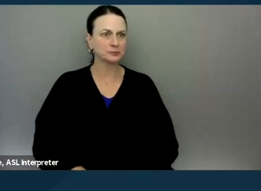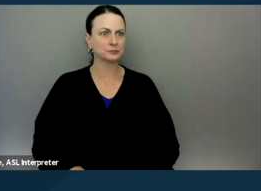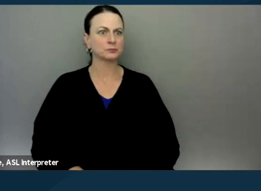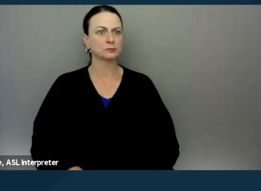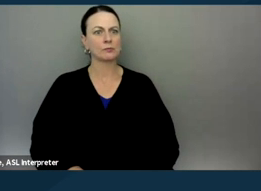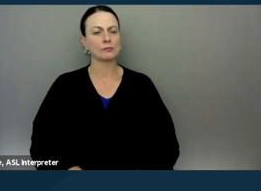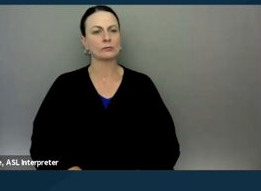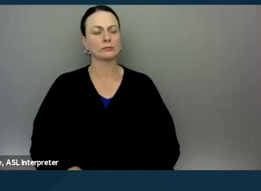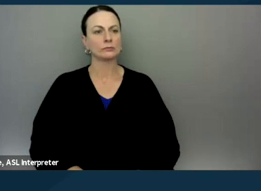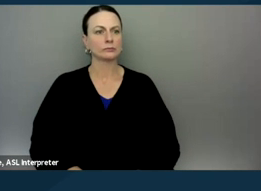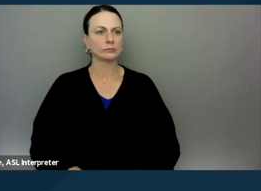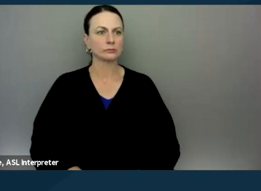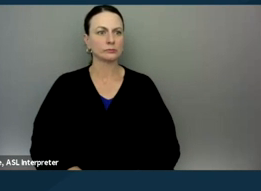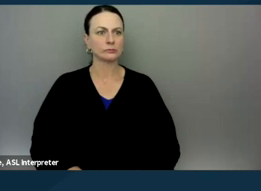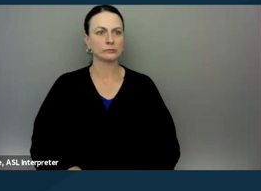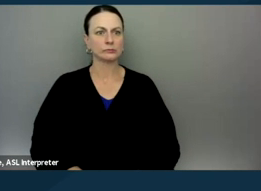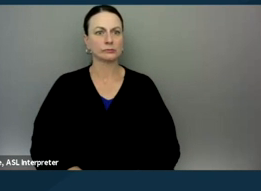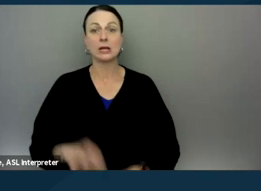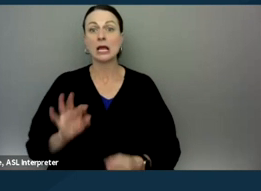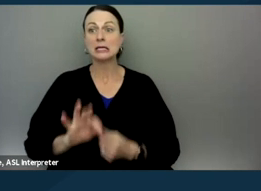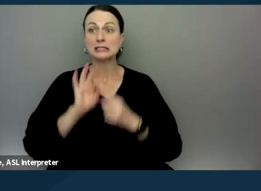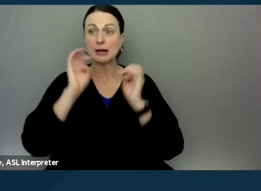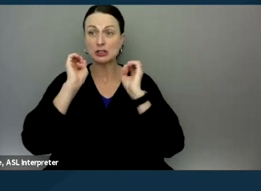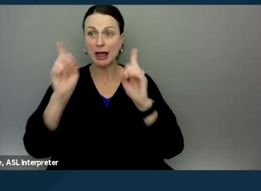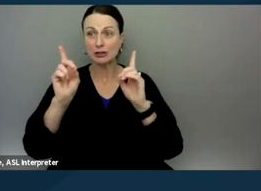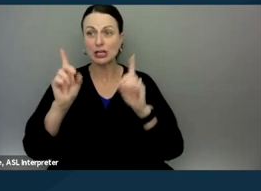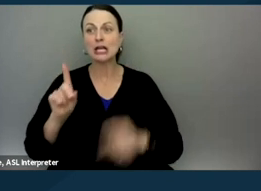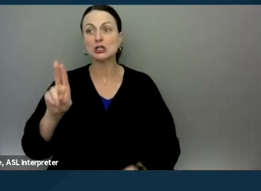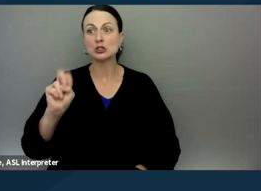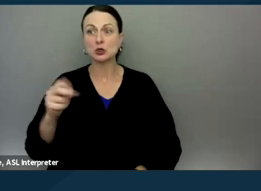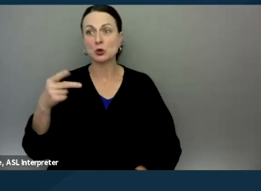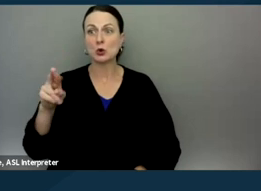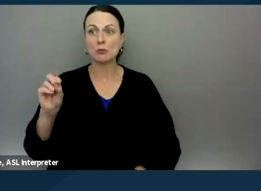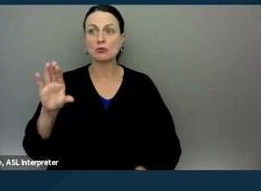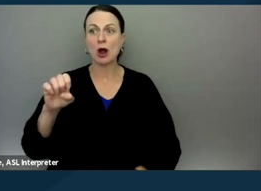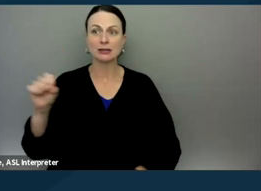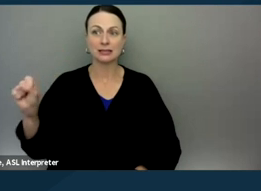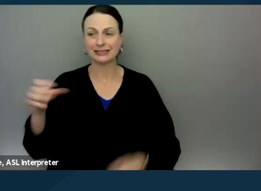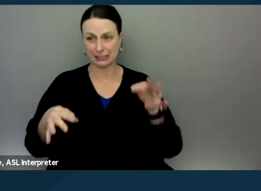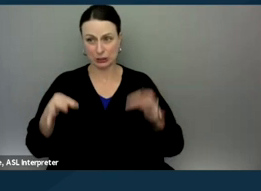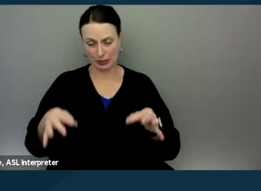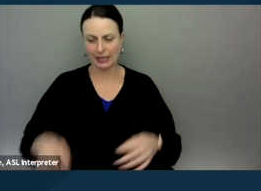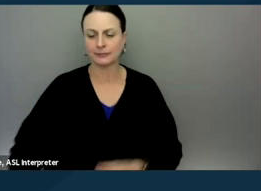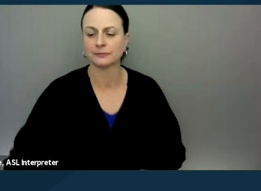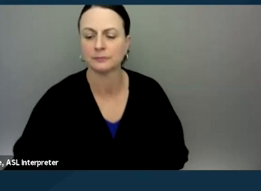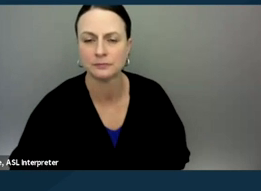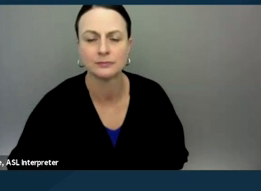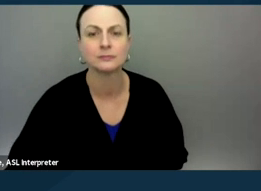So, special education due process hearings, this is kind of where, this is our, this is something that's very closely analogous